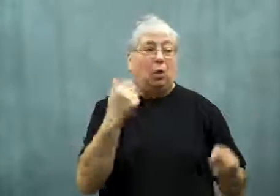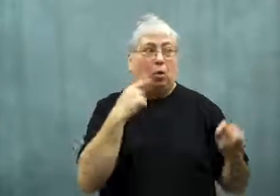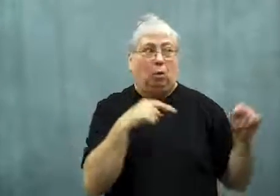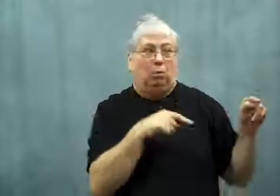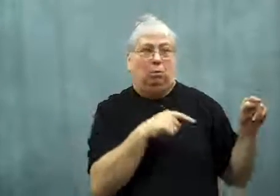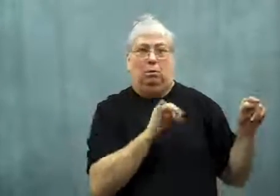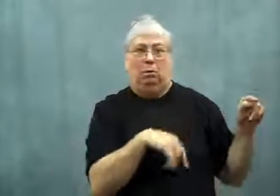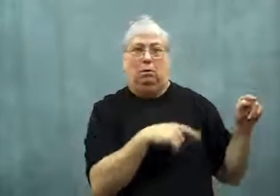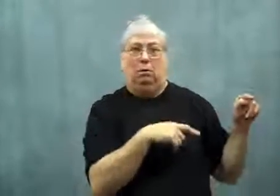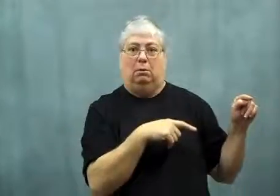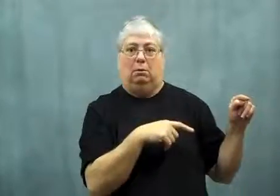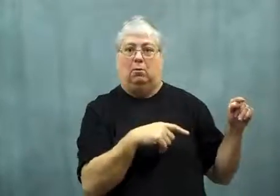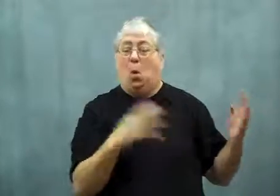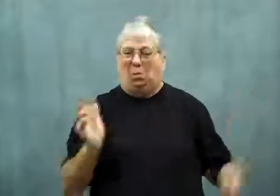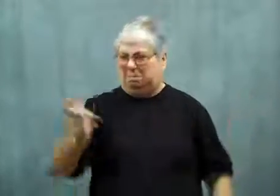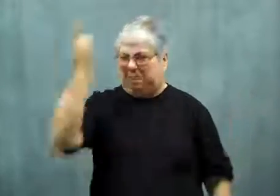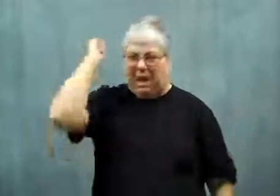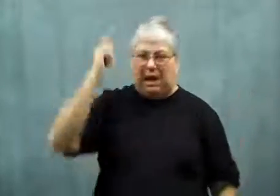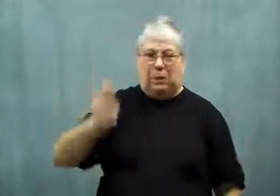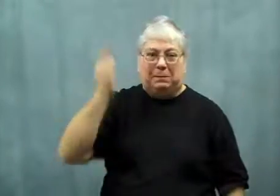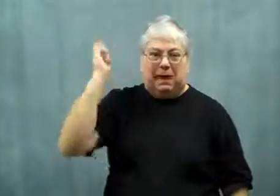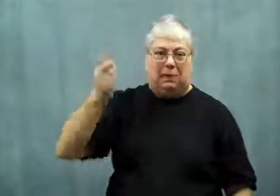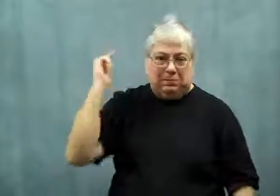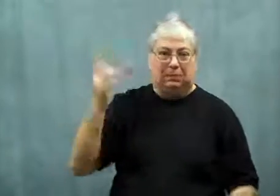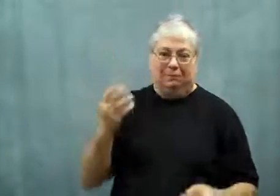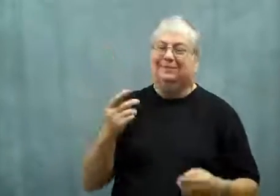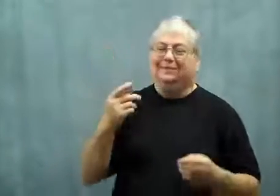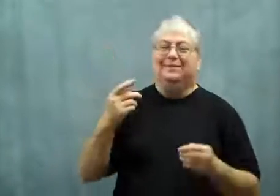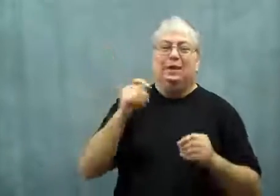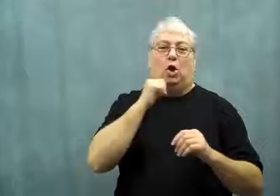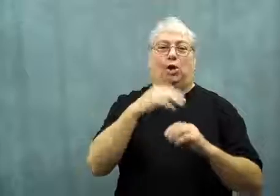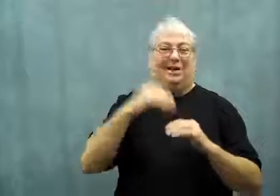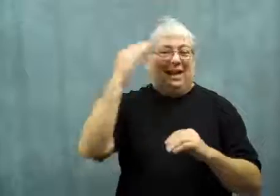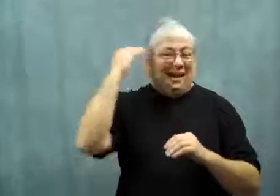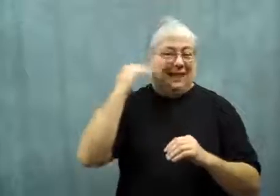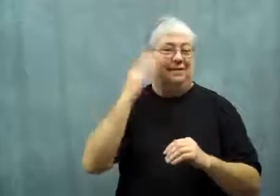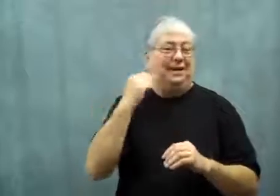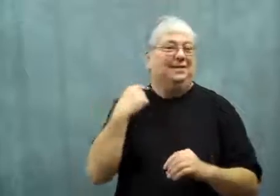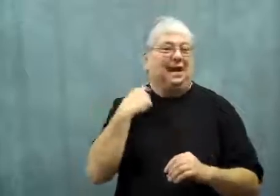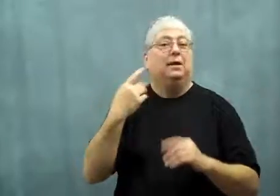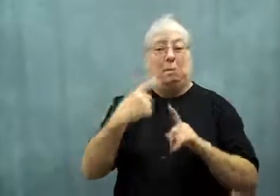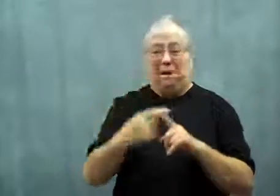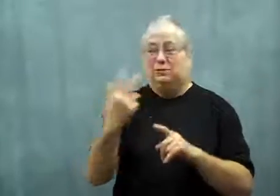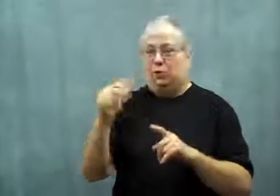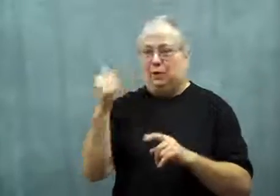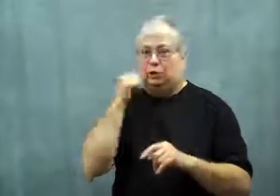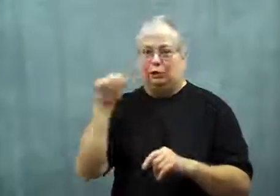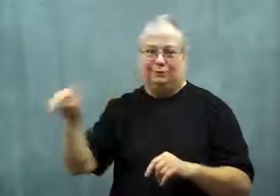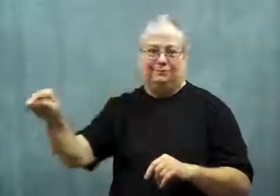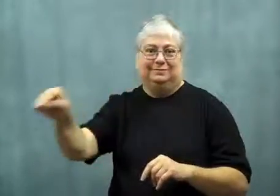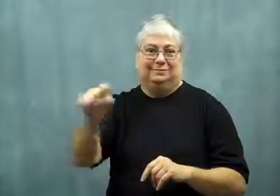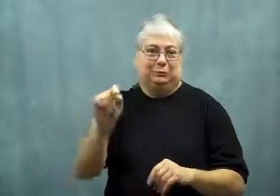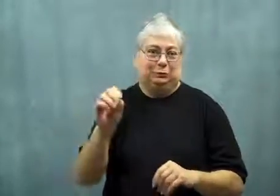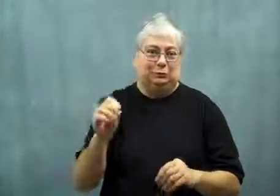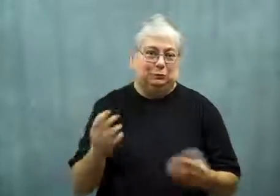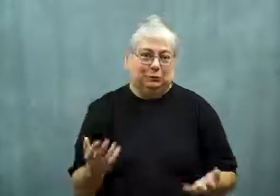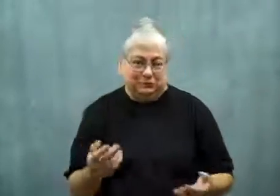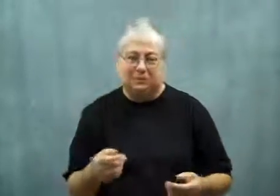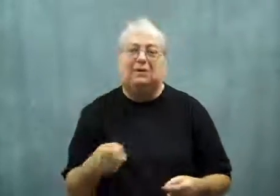Other girls pointed her out.